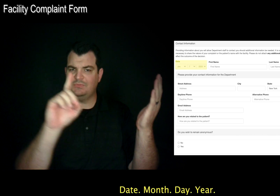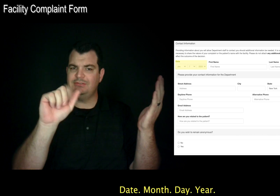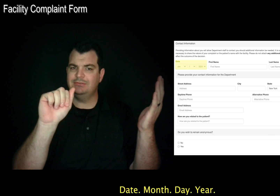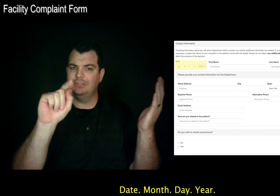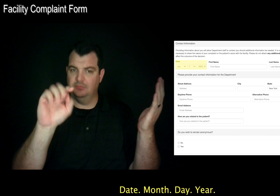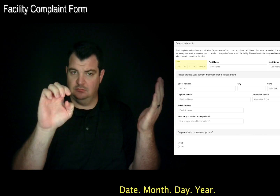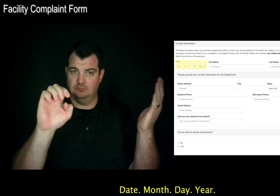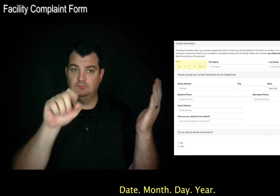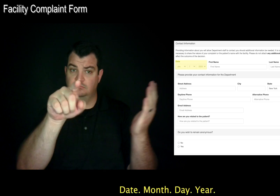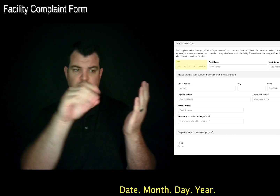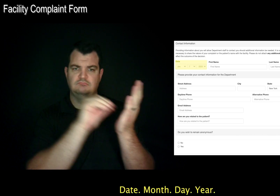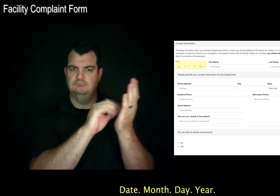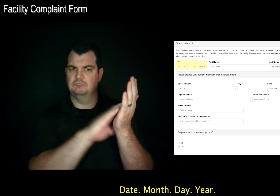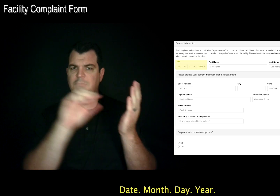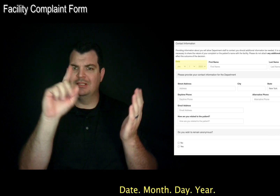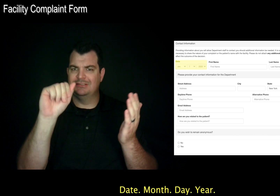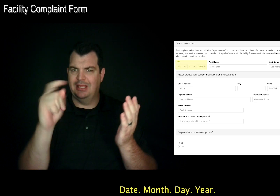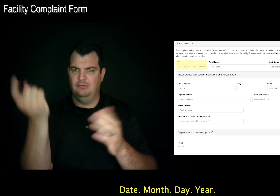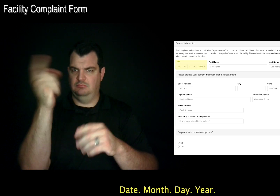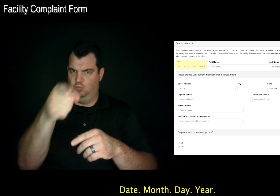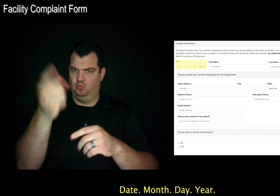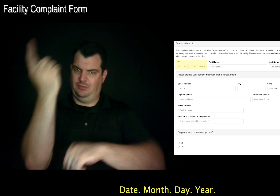Date. Month. Day. Year.